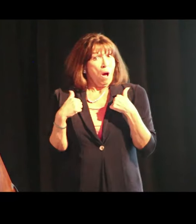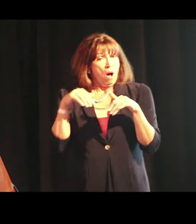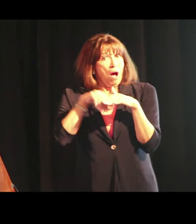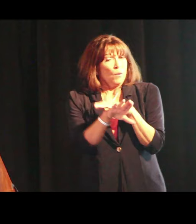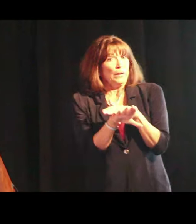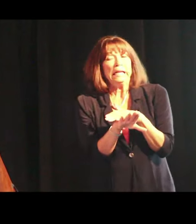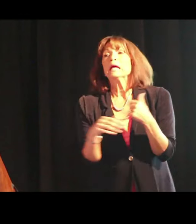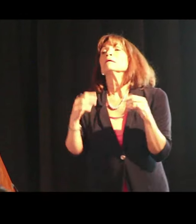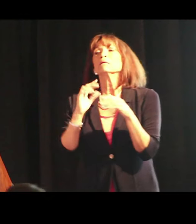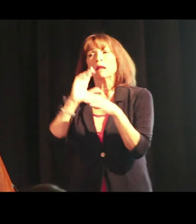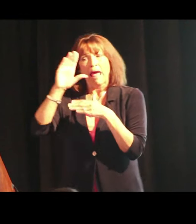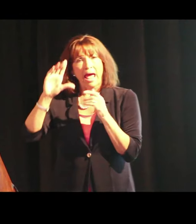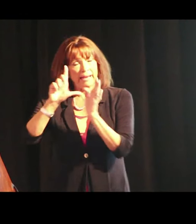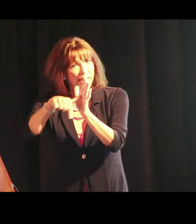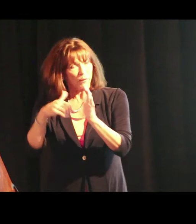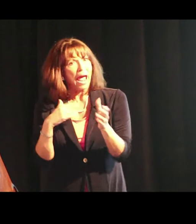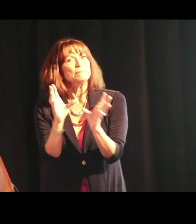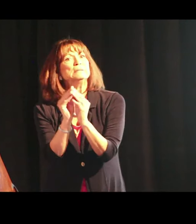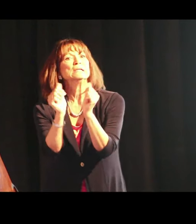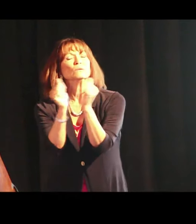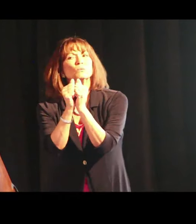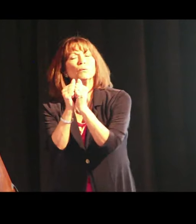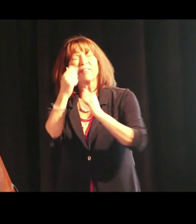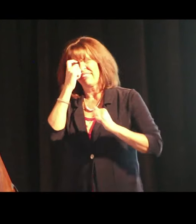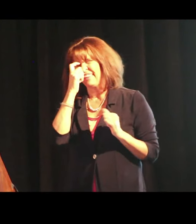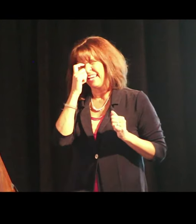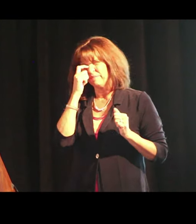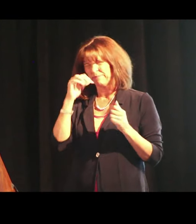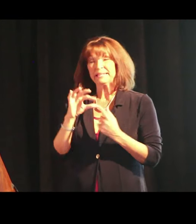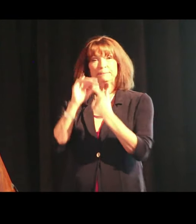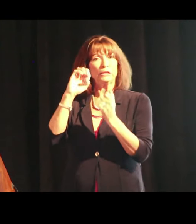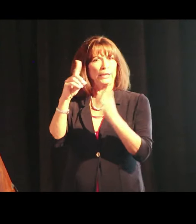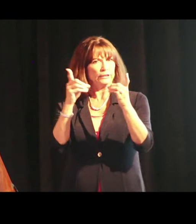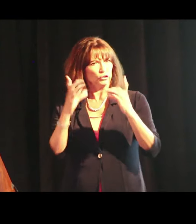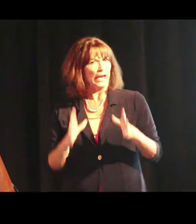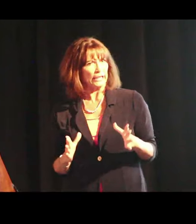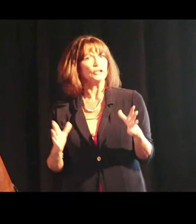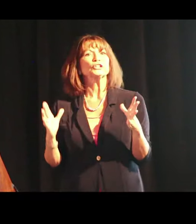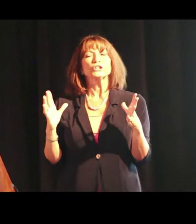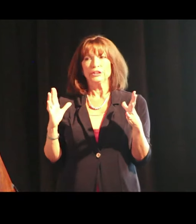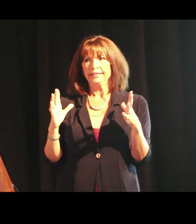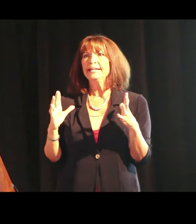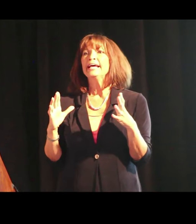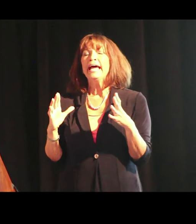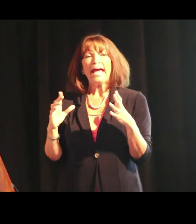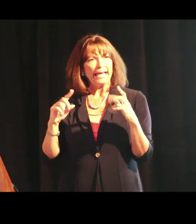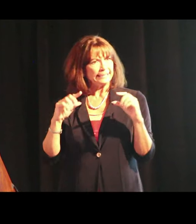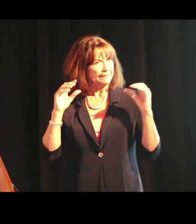to a classroom like that,